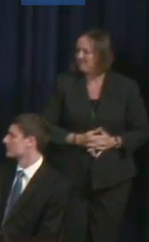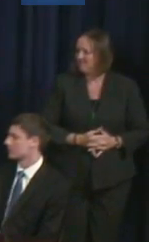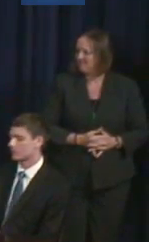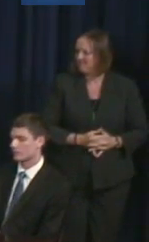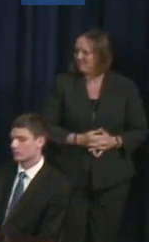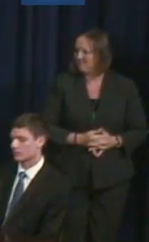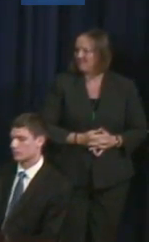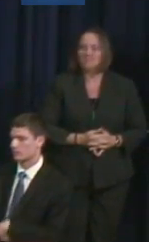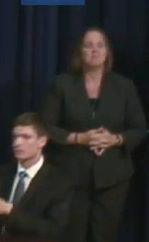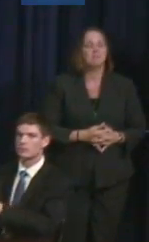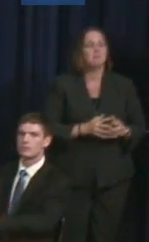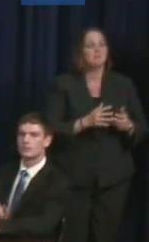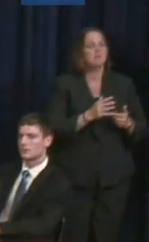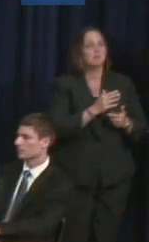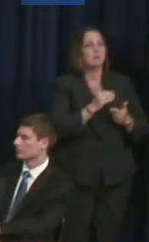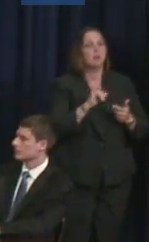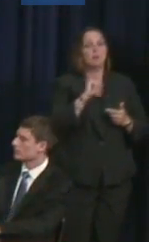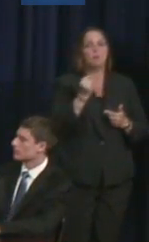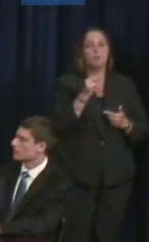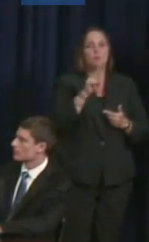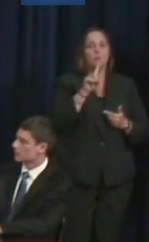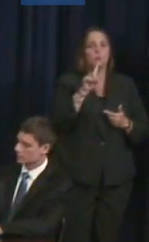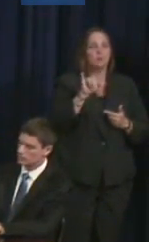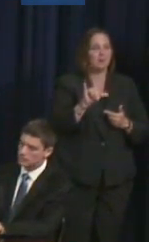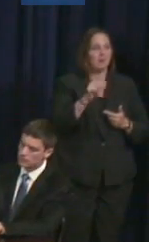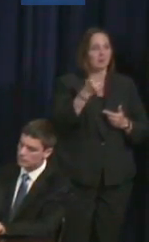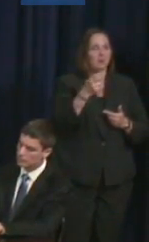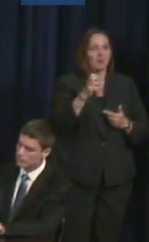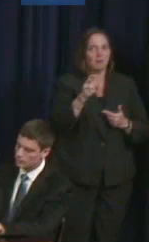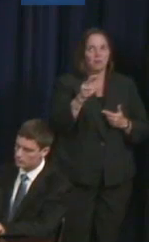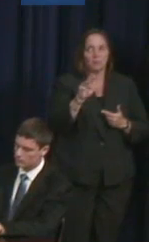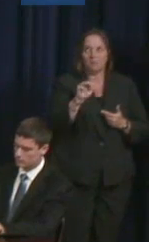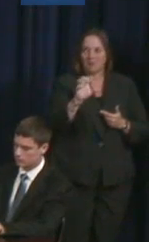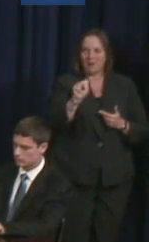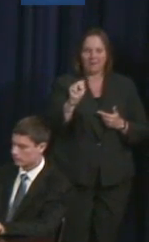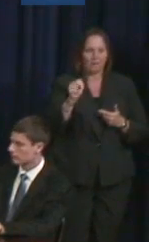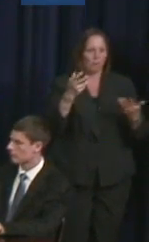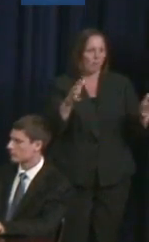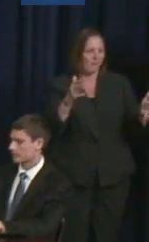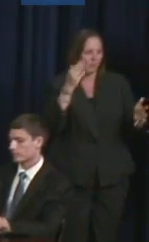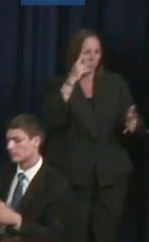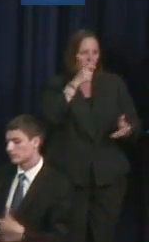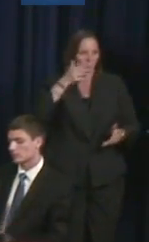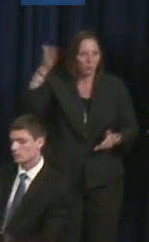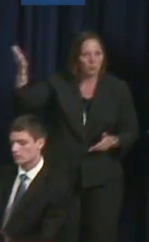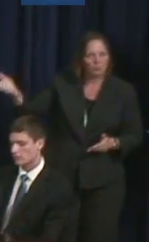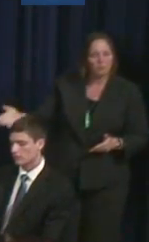And Judith Heumann, many of you probably already know very well, but she is a long-time leader in the